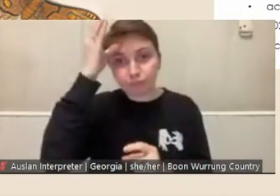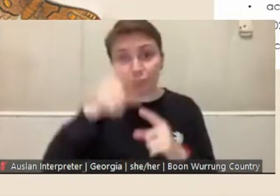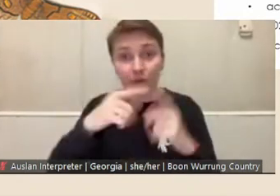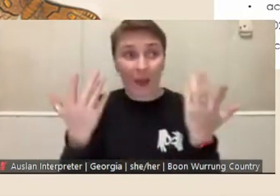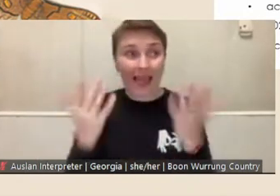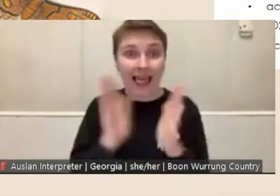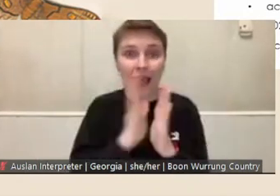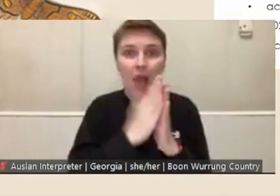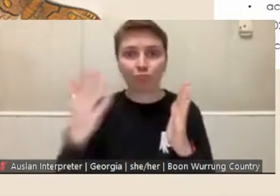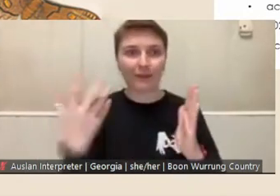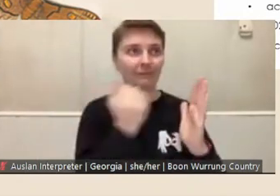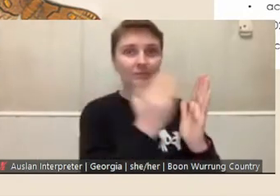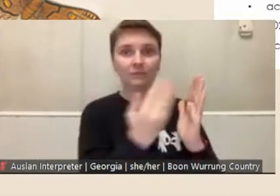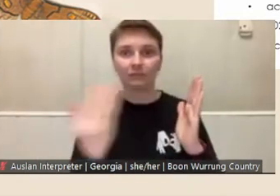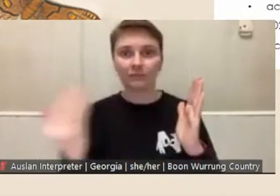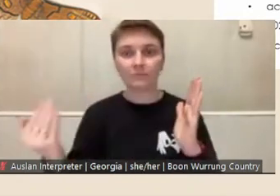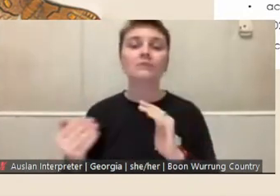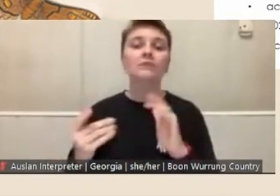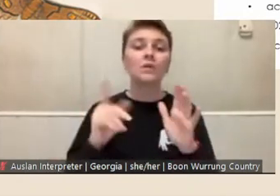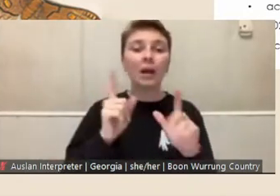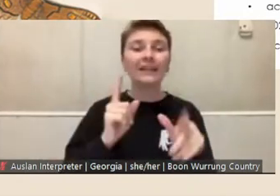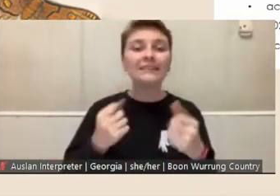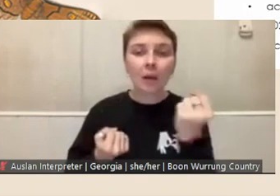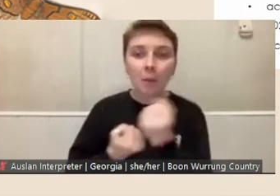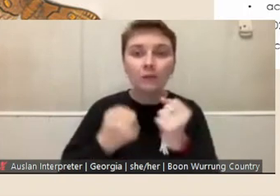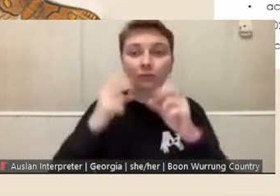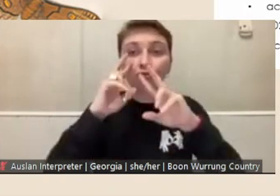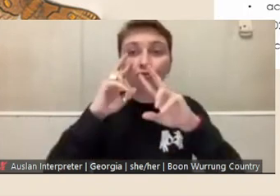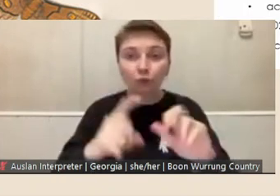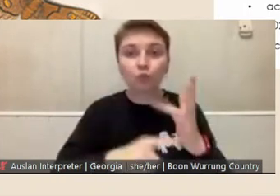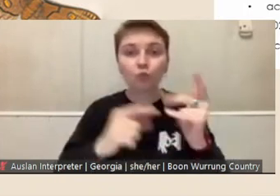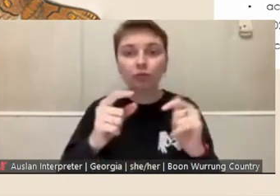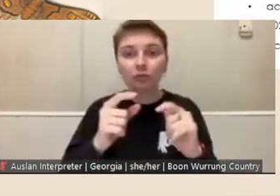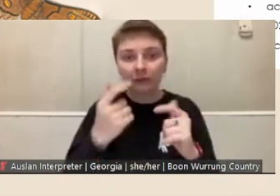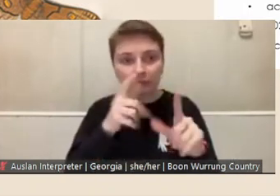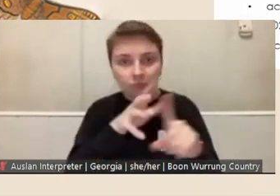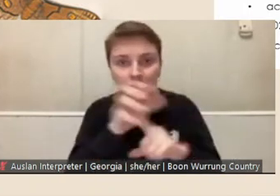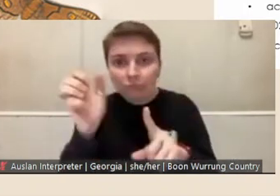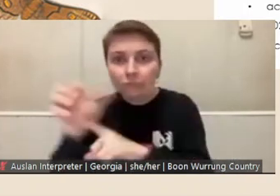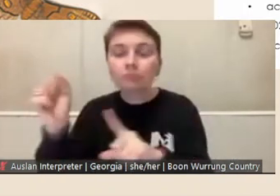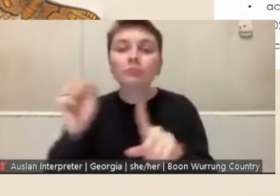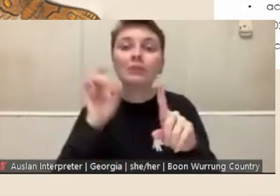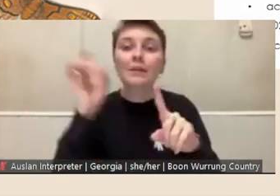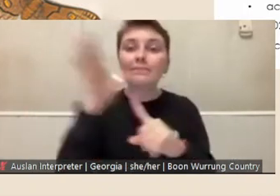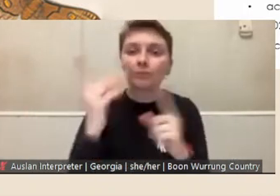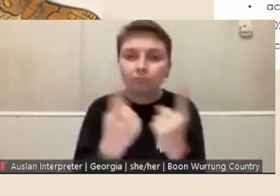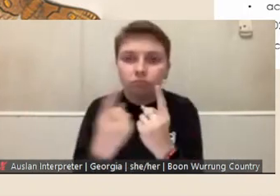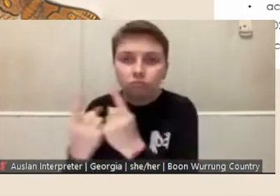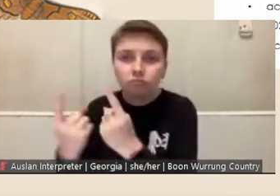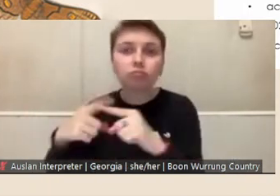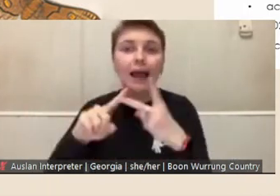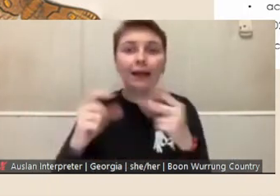by supporting researchers to identify important items and produce research material to be used